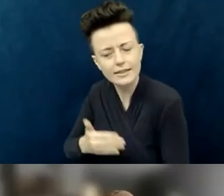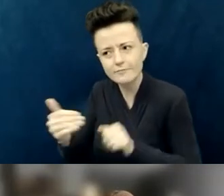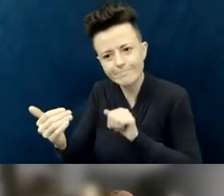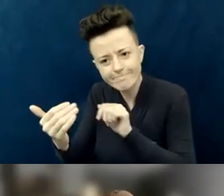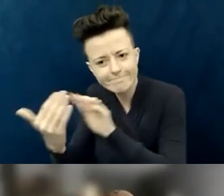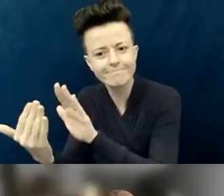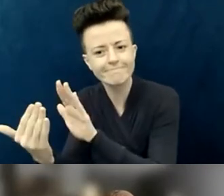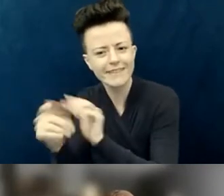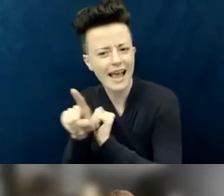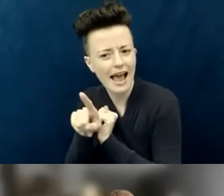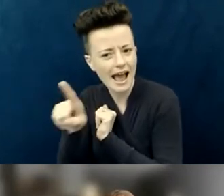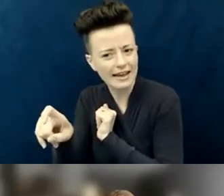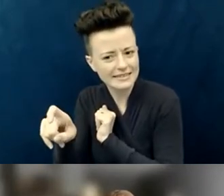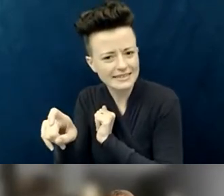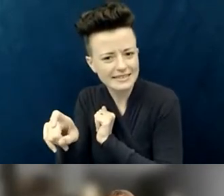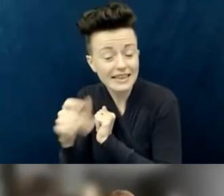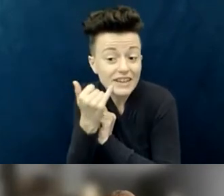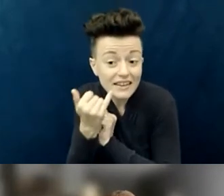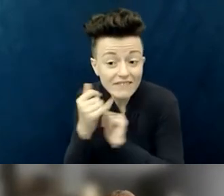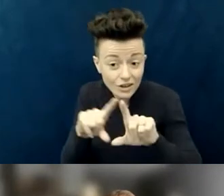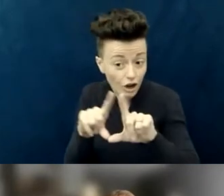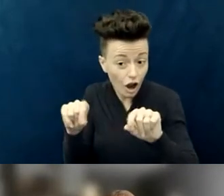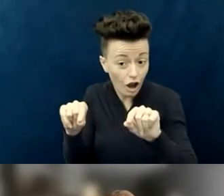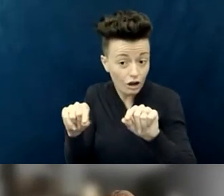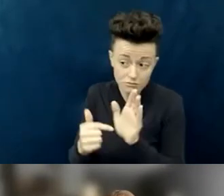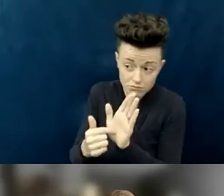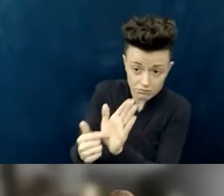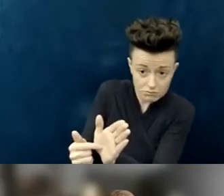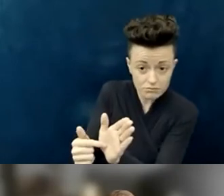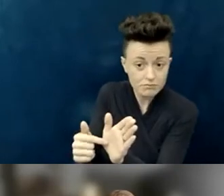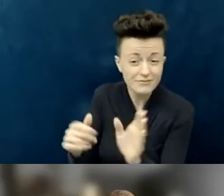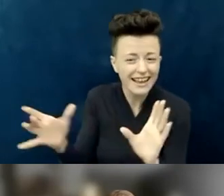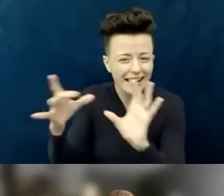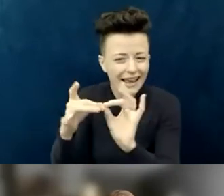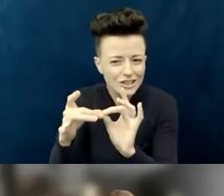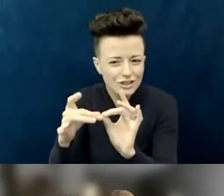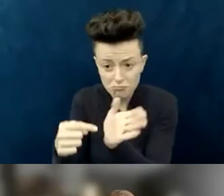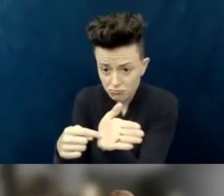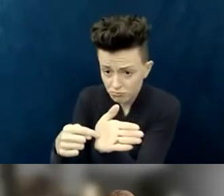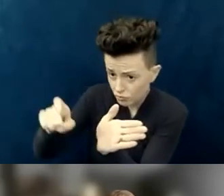even if it's on a connect card or in some kind of capacity: "What sort of accessibility